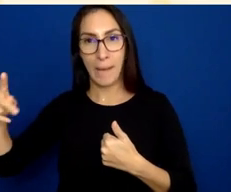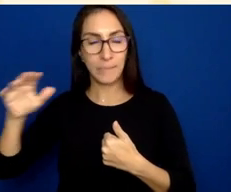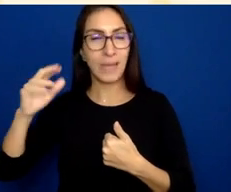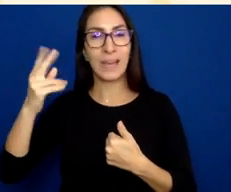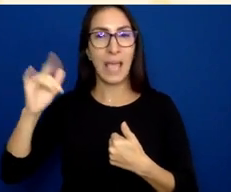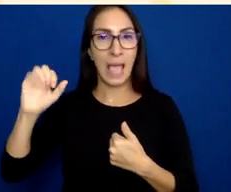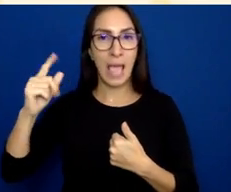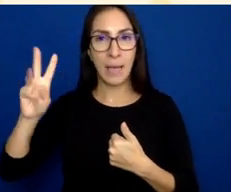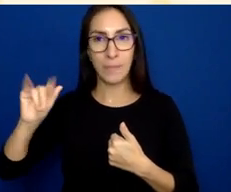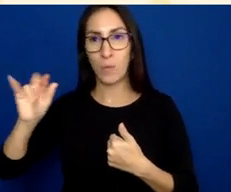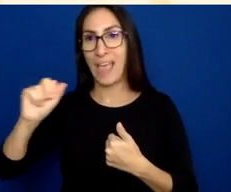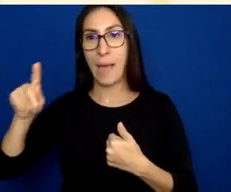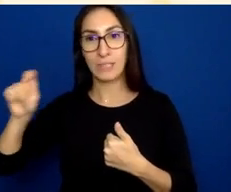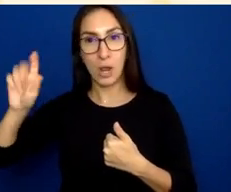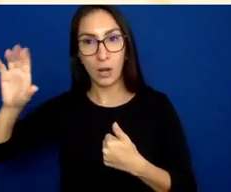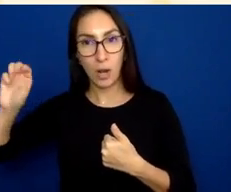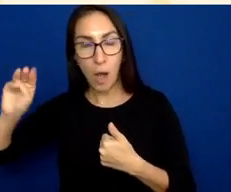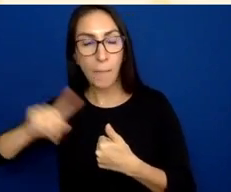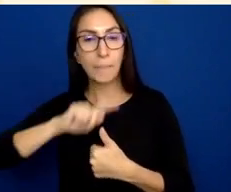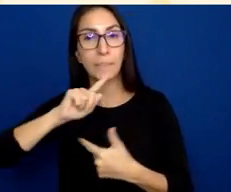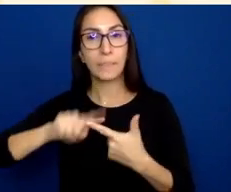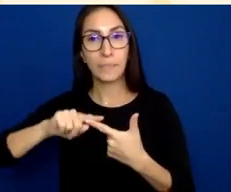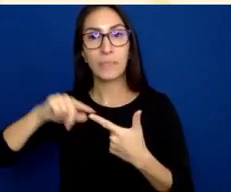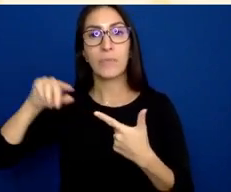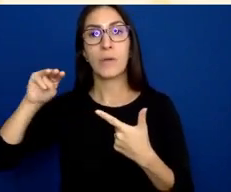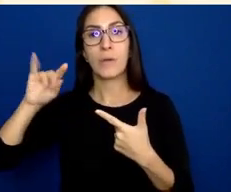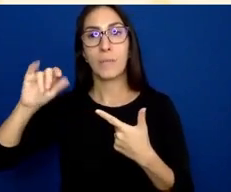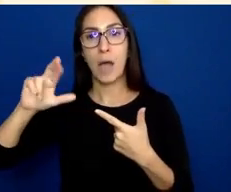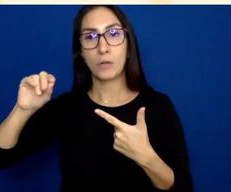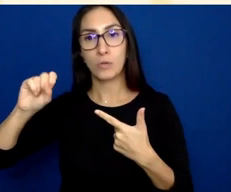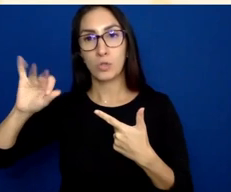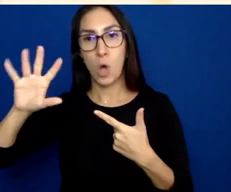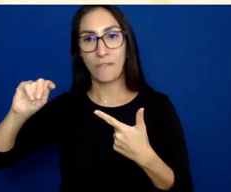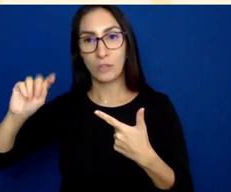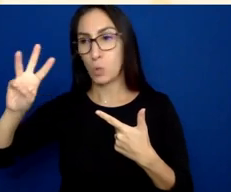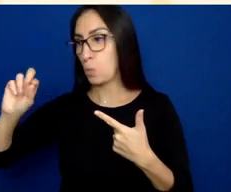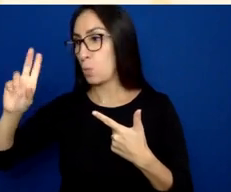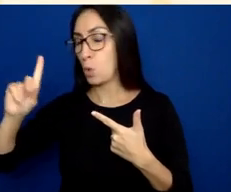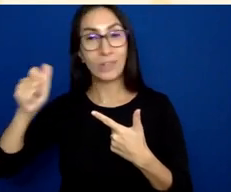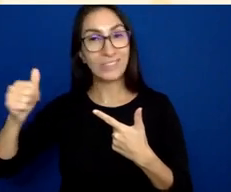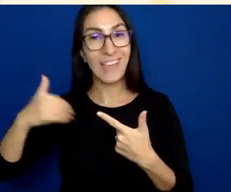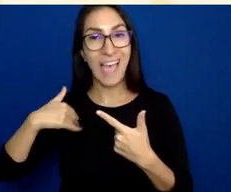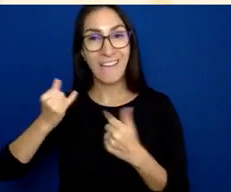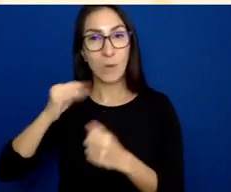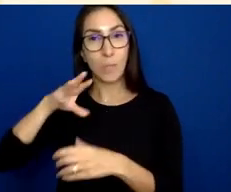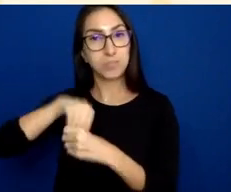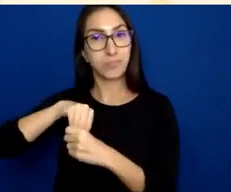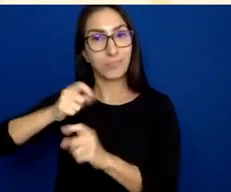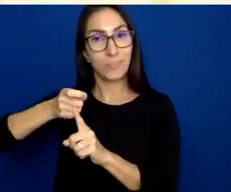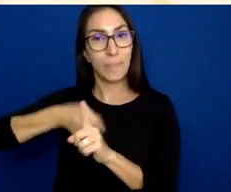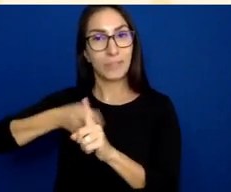Microsoft Word has built-in tools that can help you check